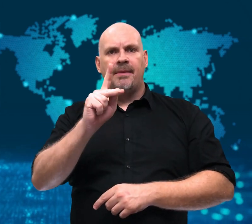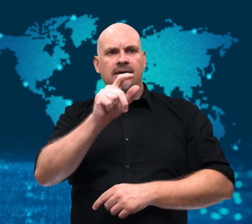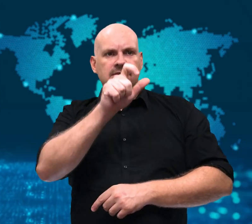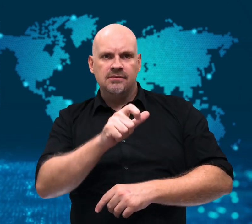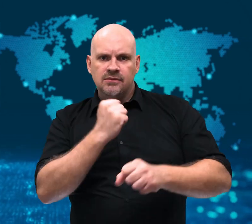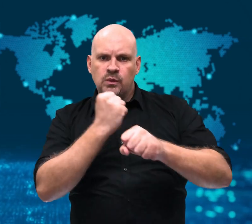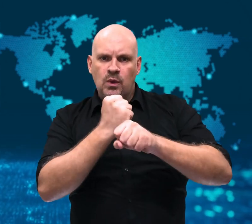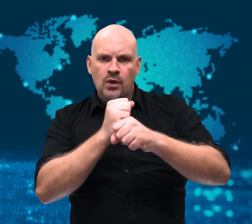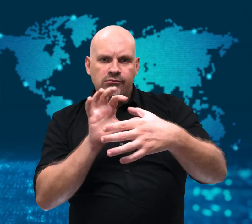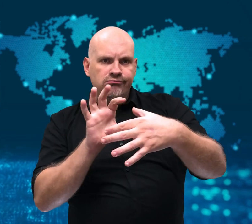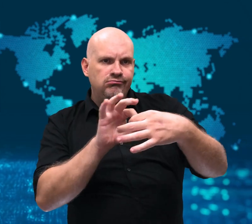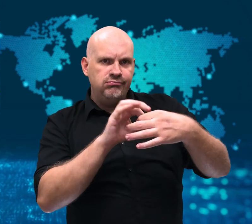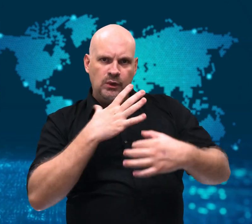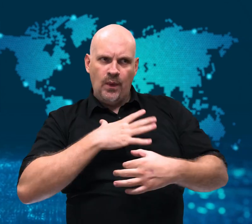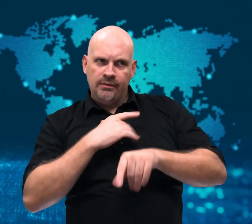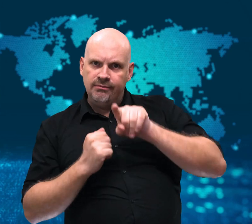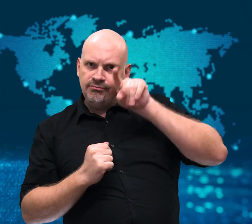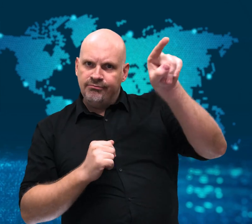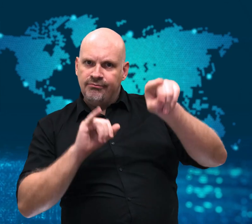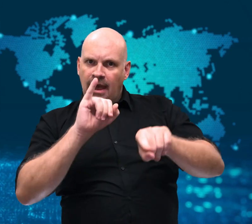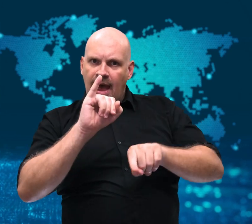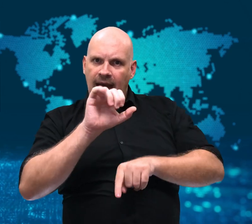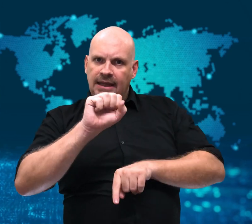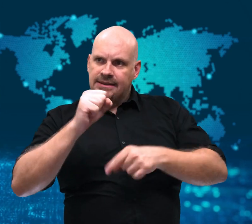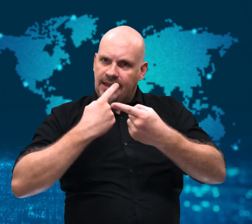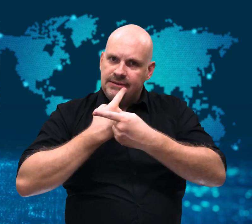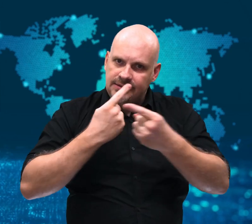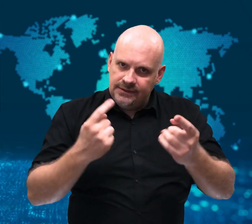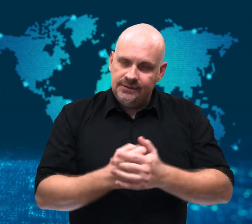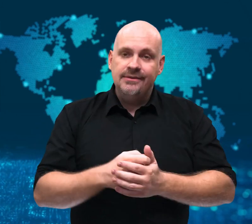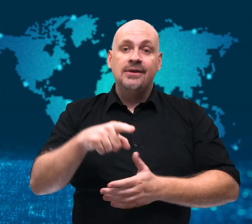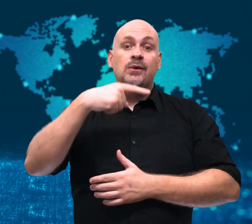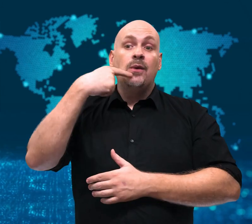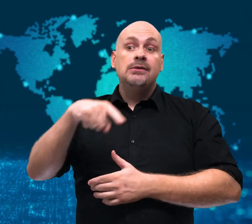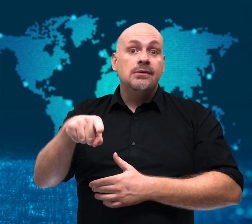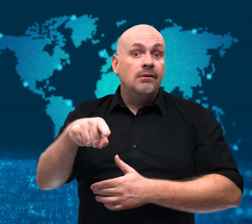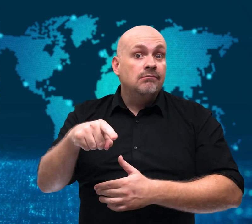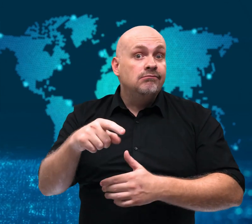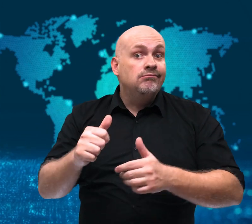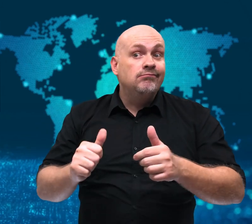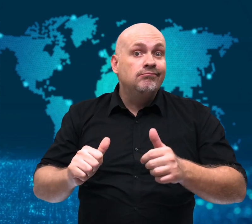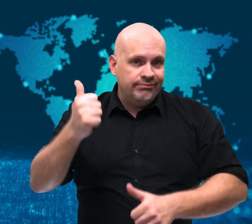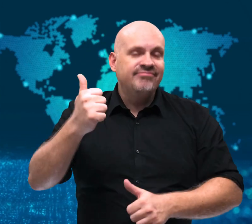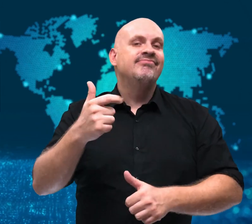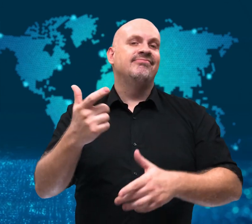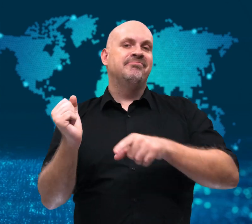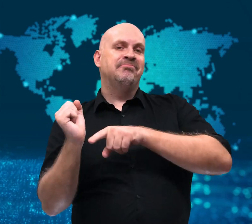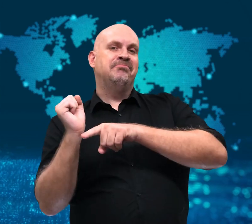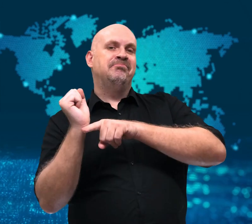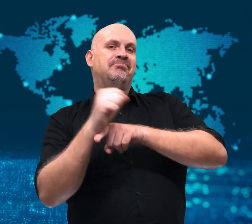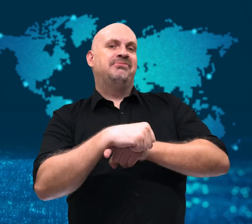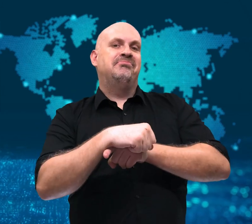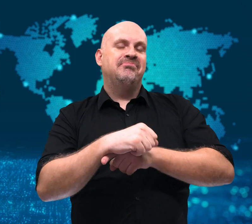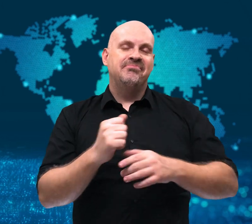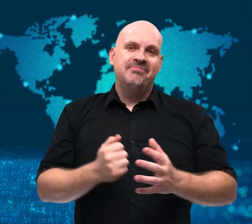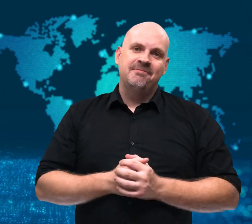Elon Musk, to film on the space station as well.